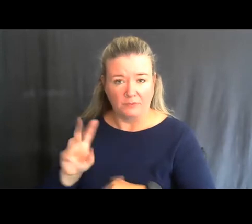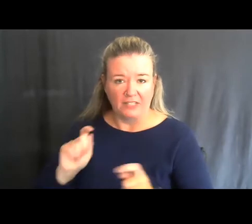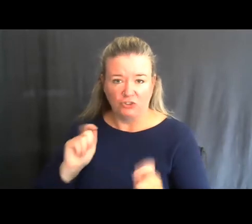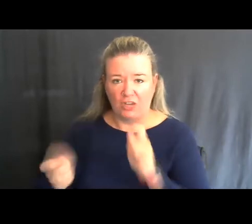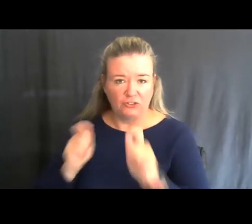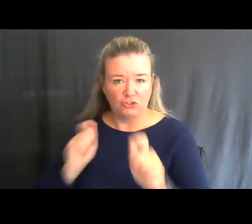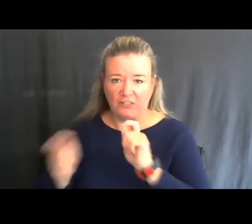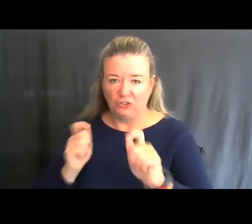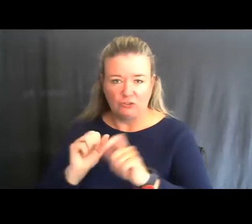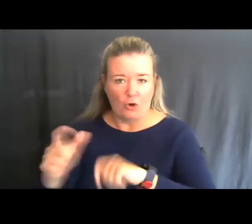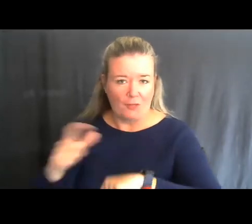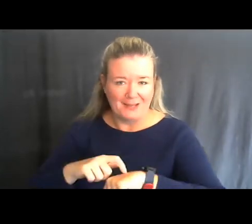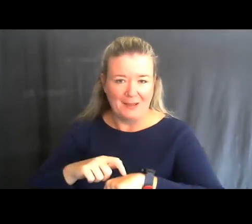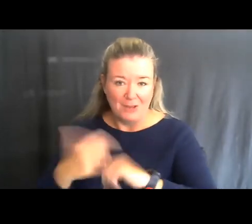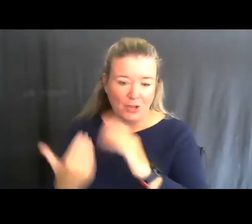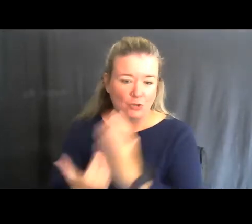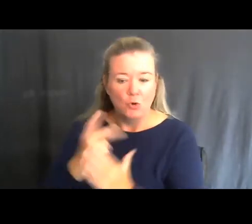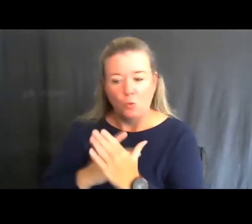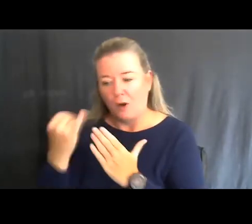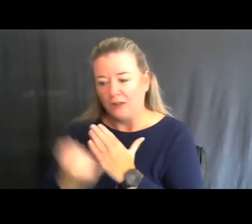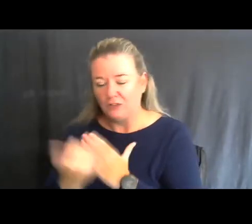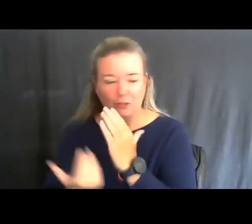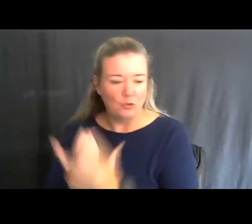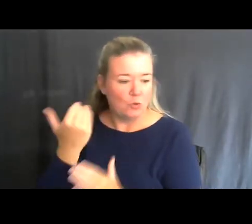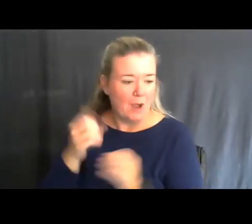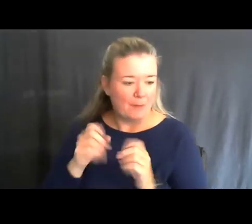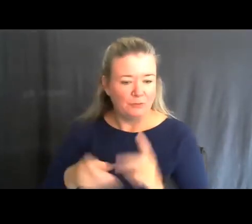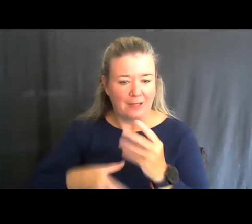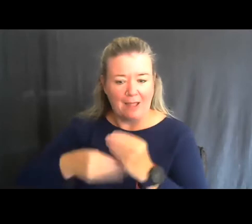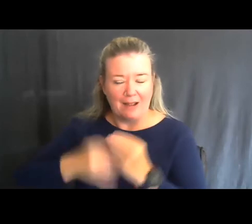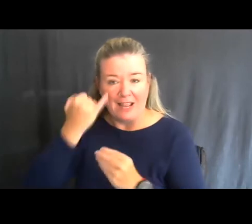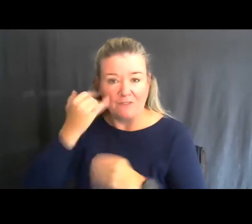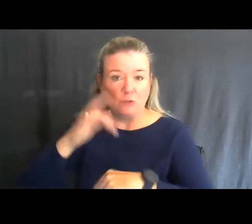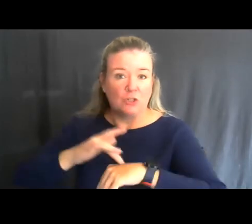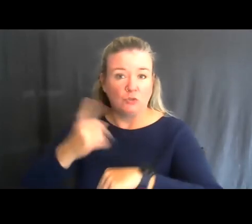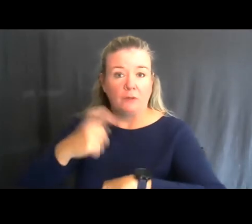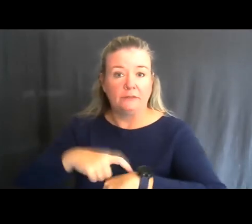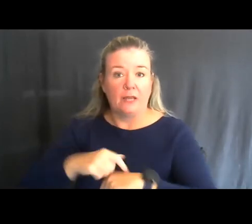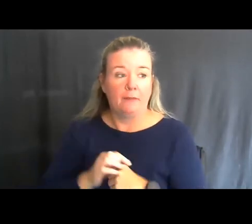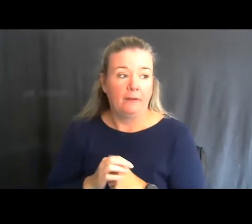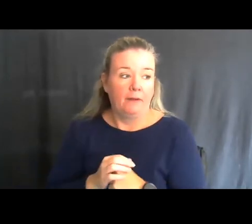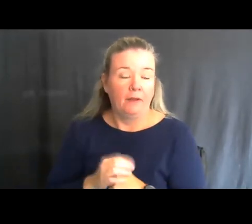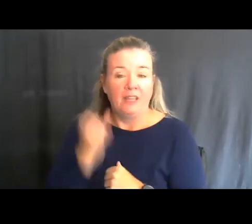We're always adding opportunities and so if you visit that site you'll be able to see